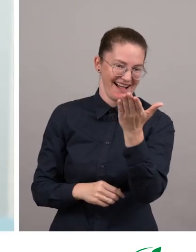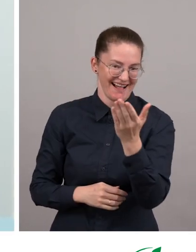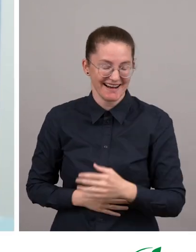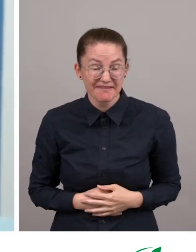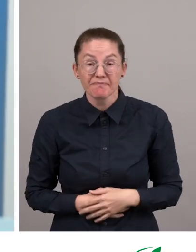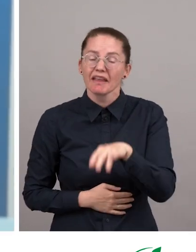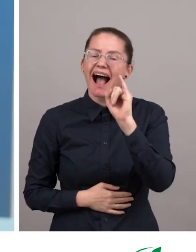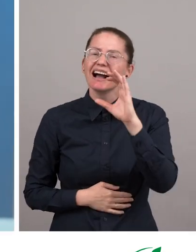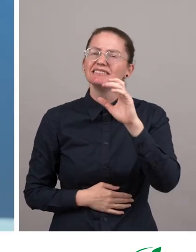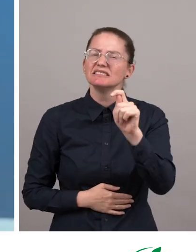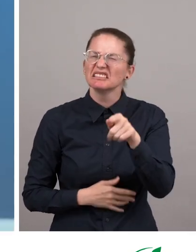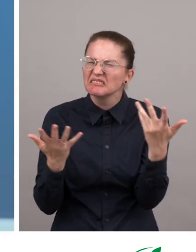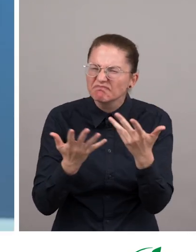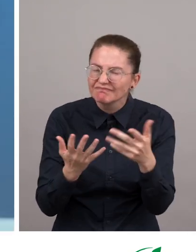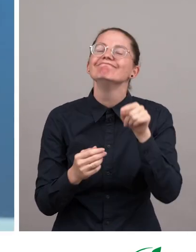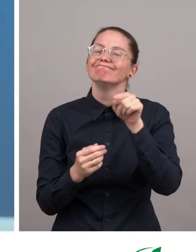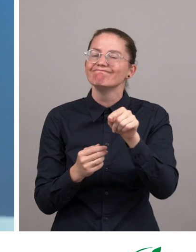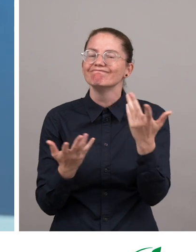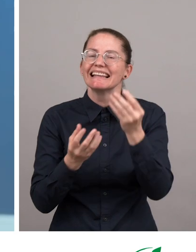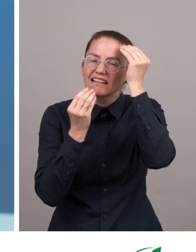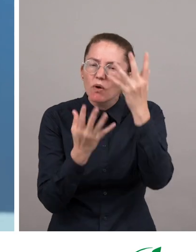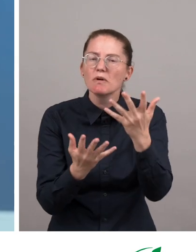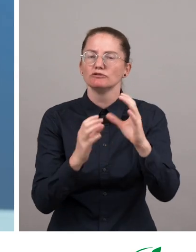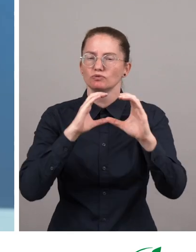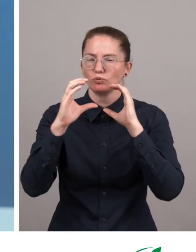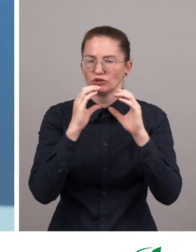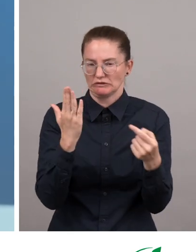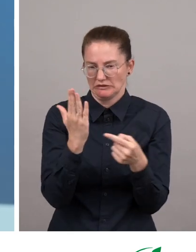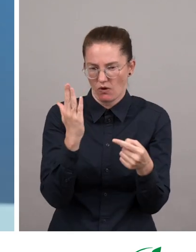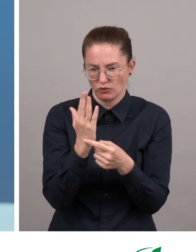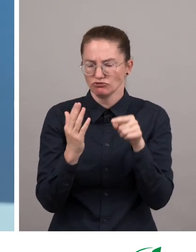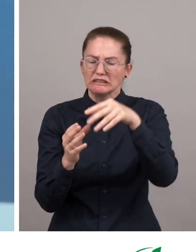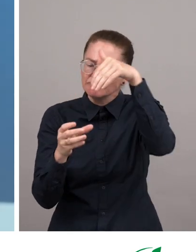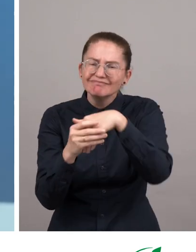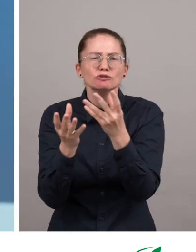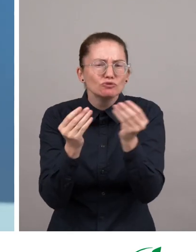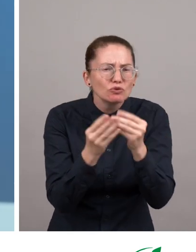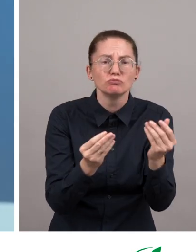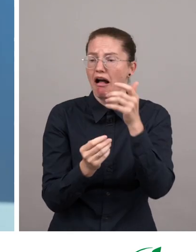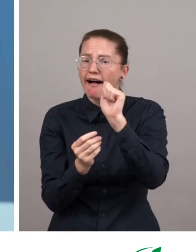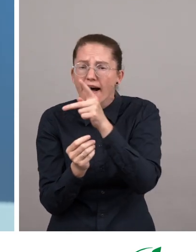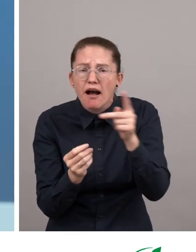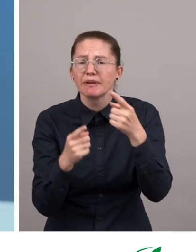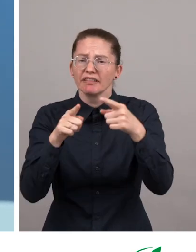It is the short form for information and communication technology. These are solutions, apps, different other devices